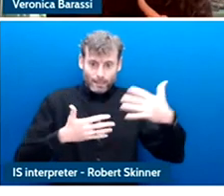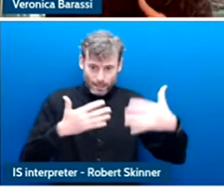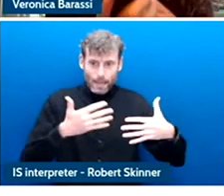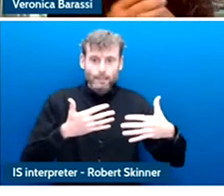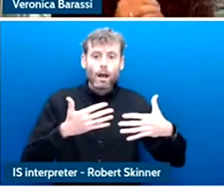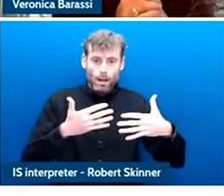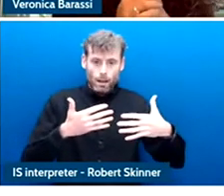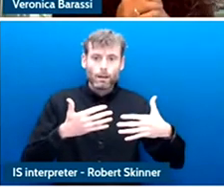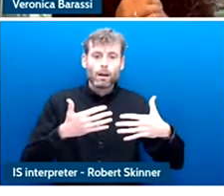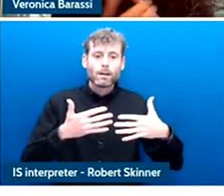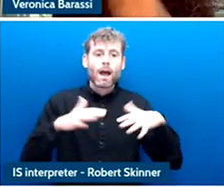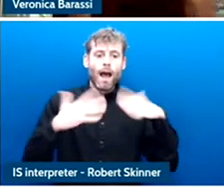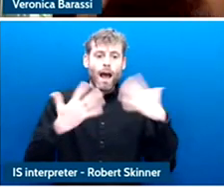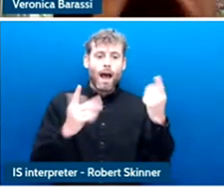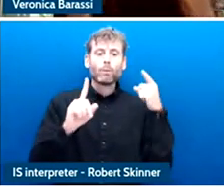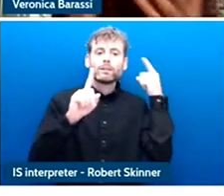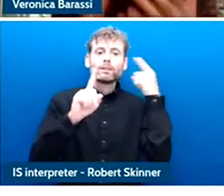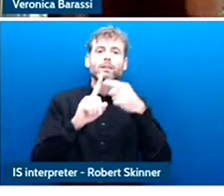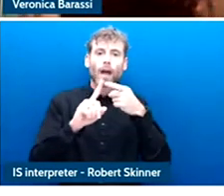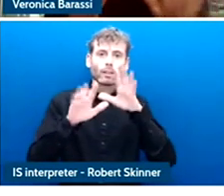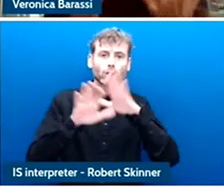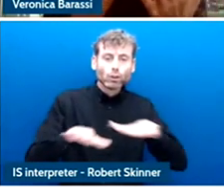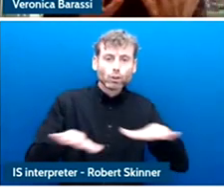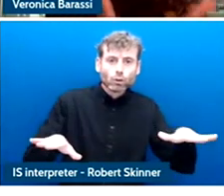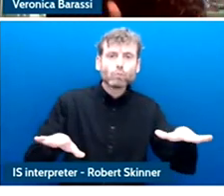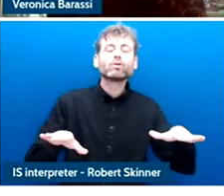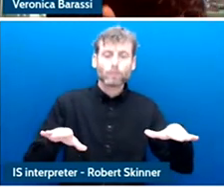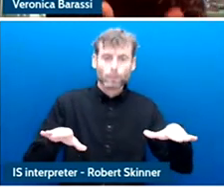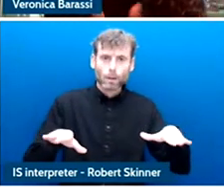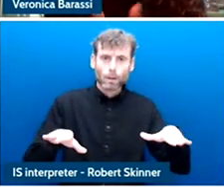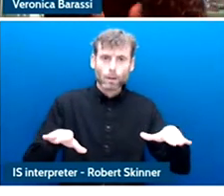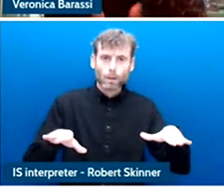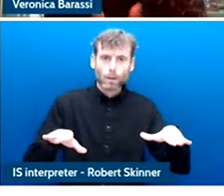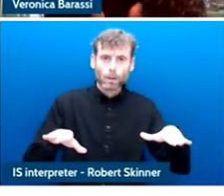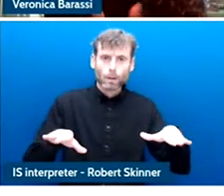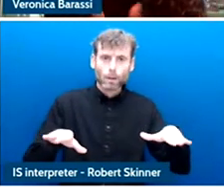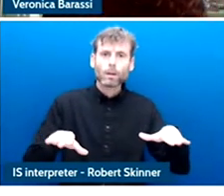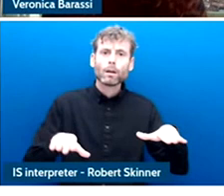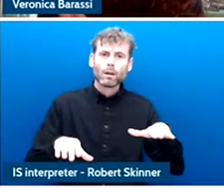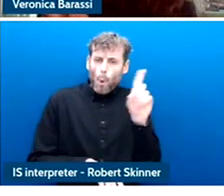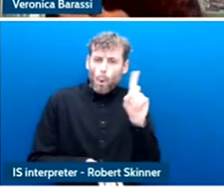And children and what were they saying about how they collected children's data.